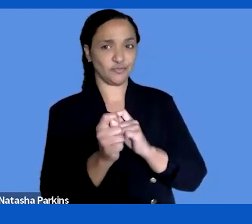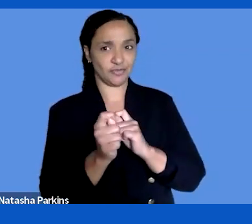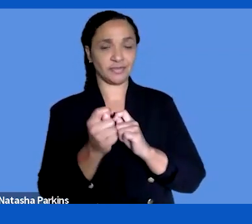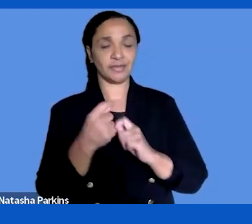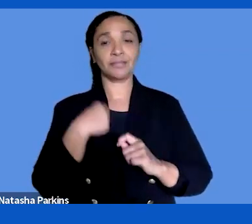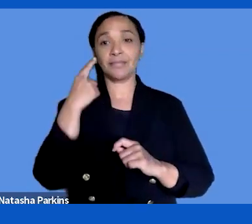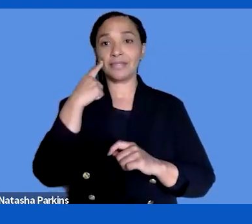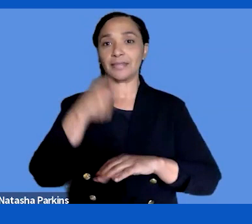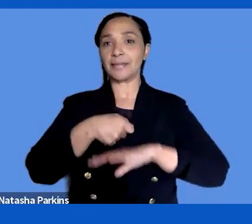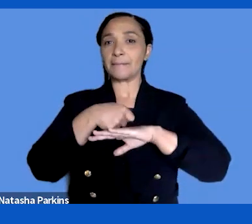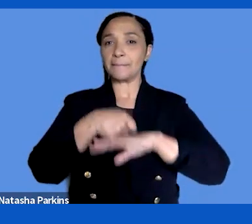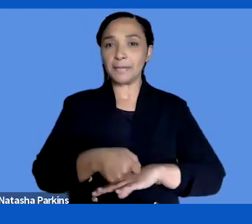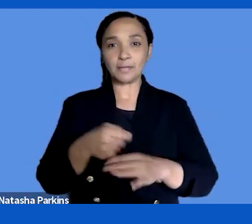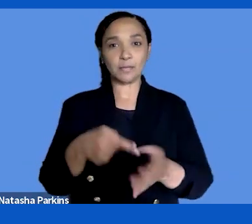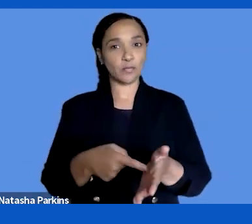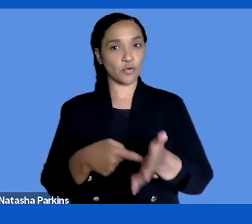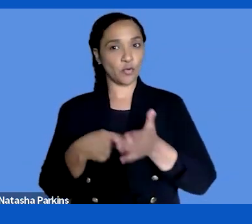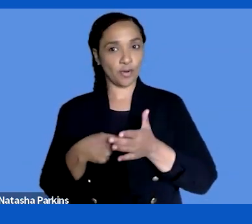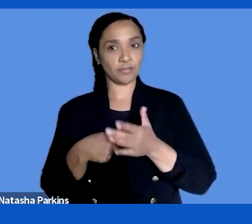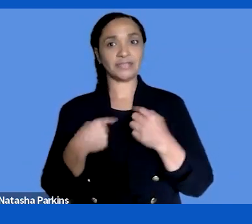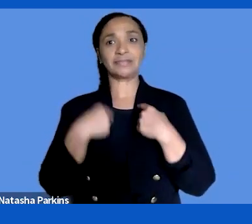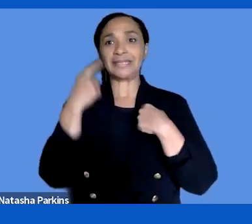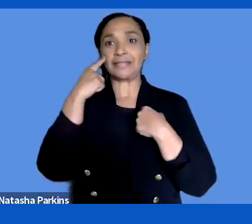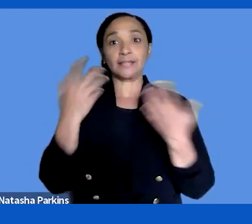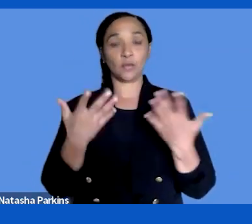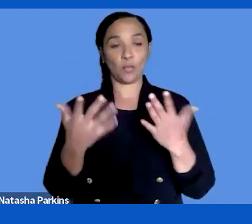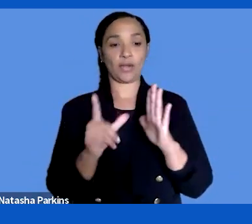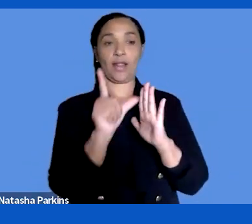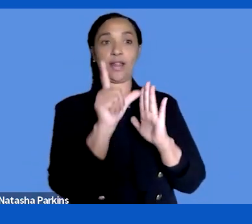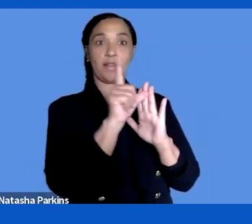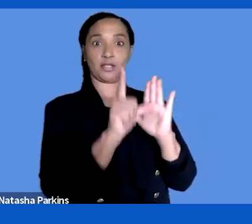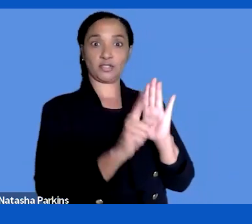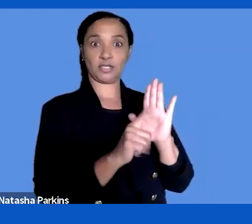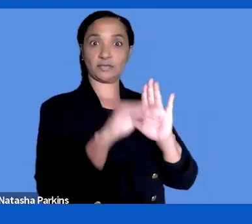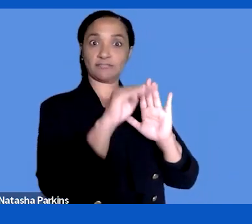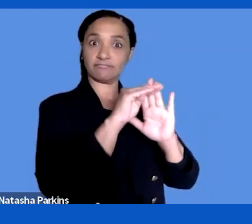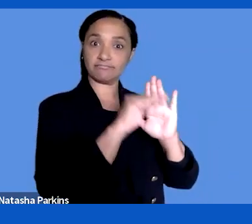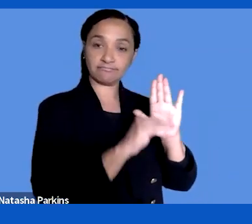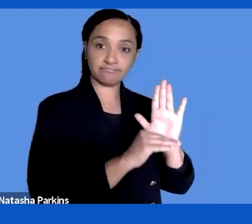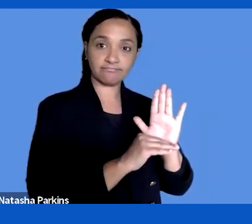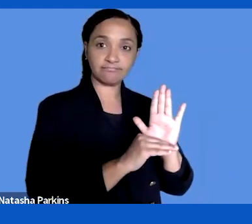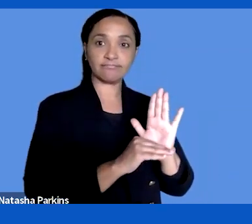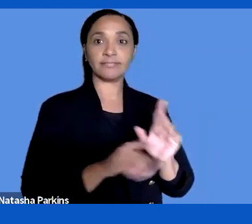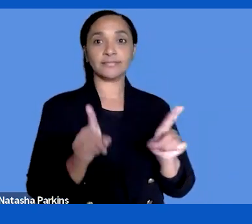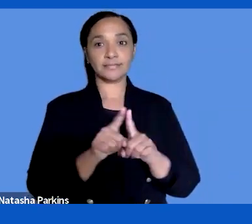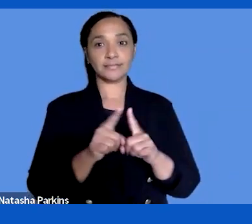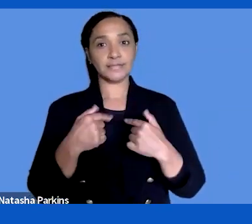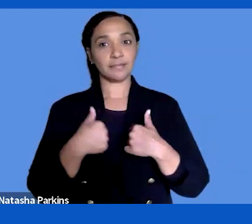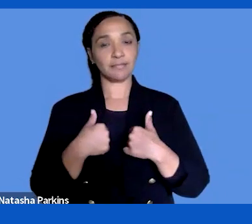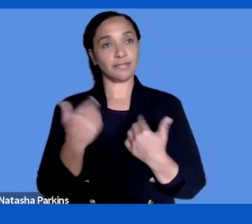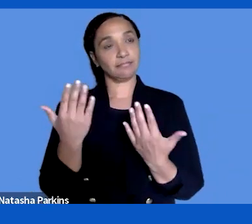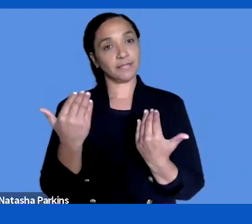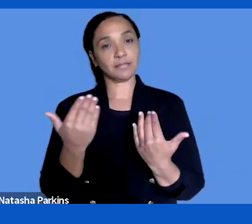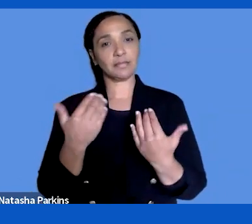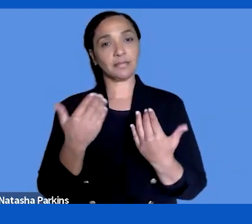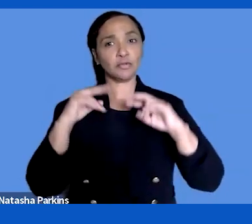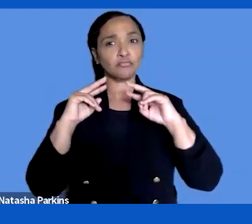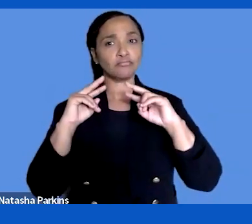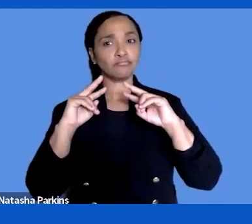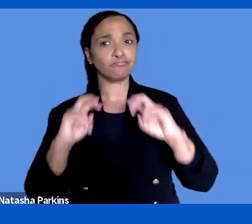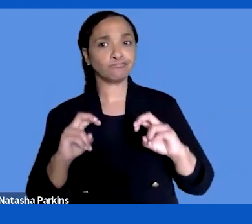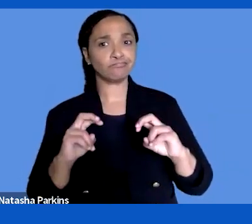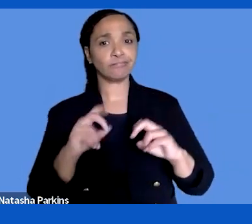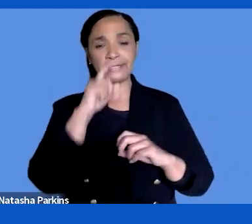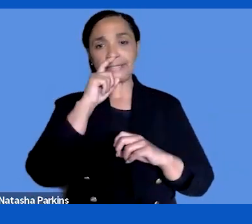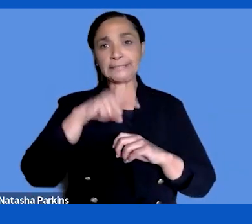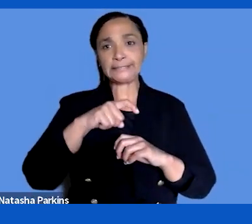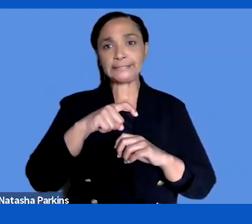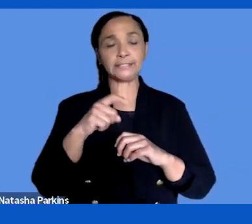I think about the legislation as it is and having researched needs for accessibility,